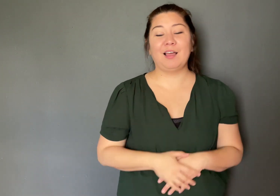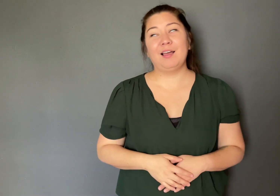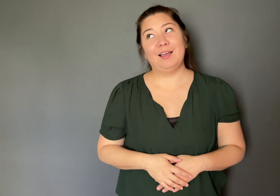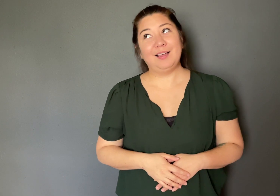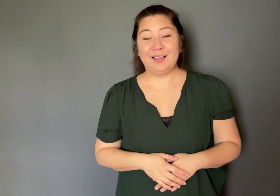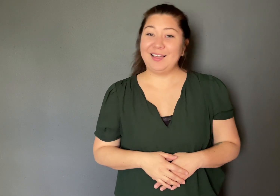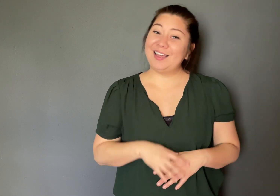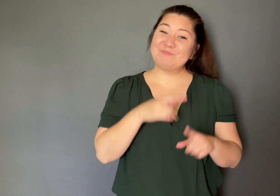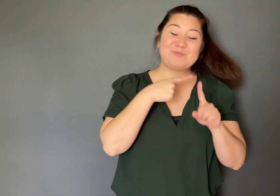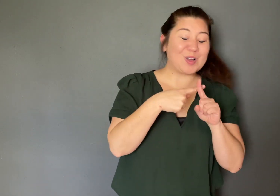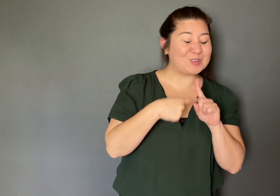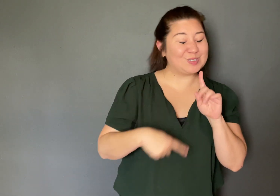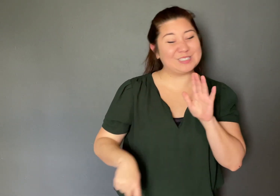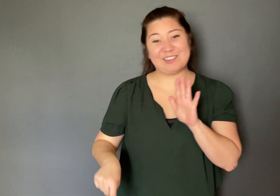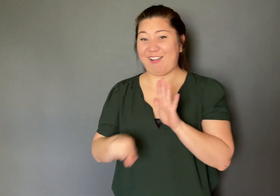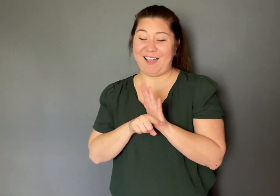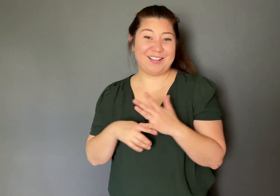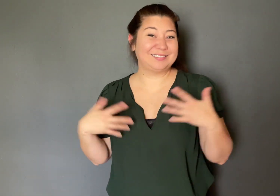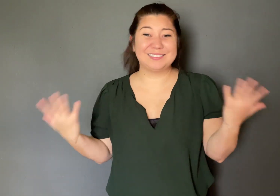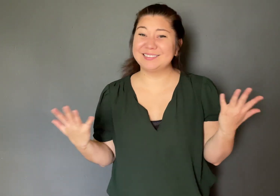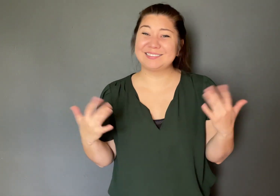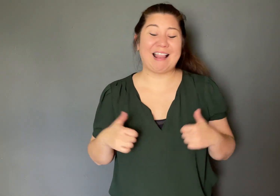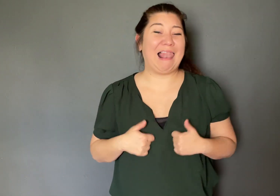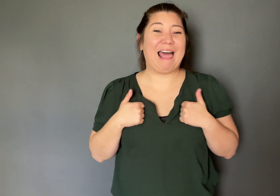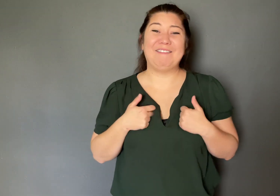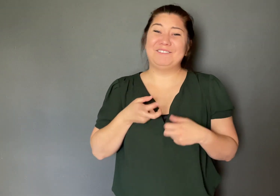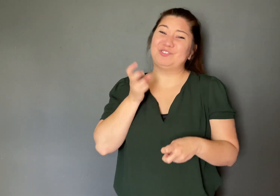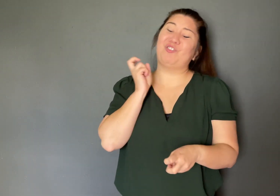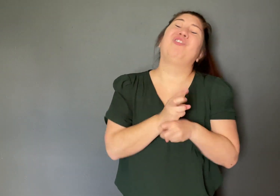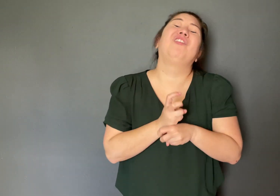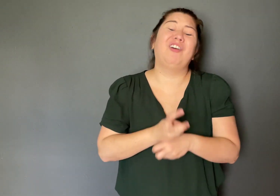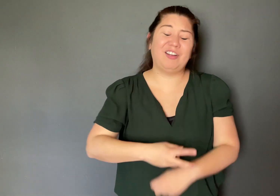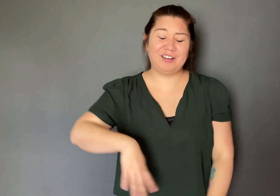Pros and cons… Oh, life is hard!